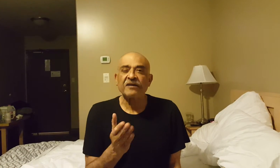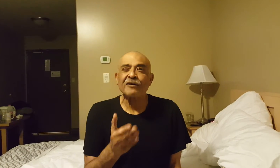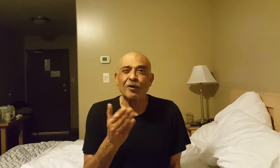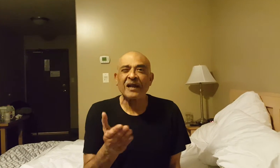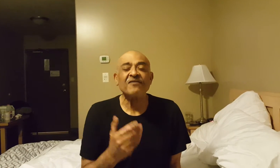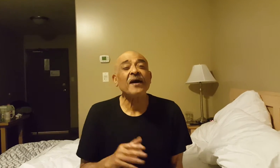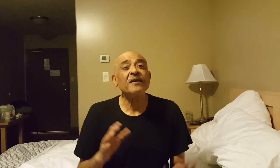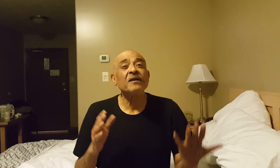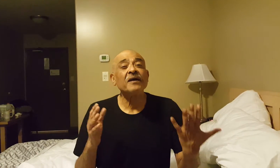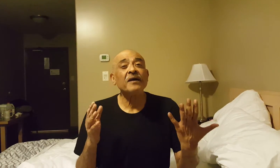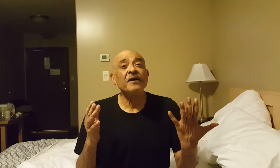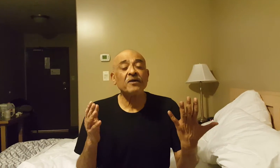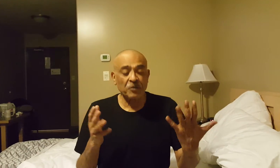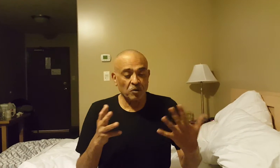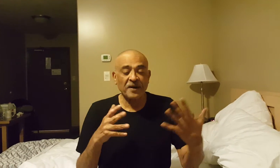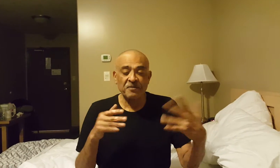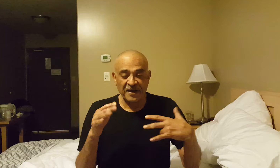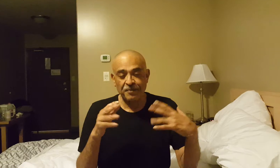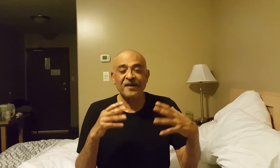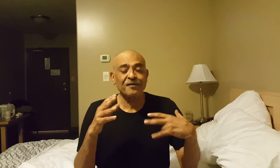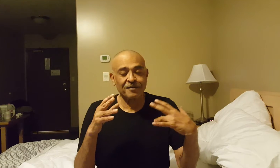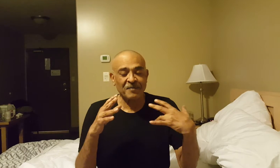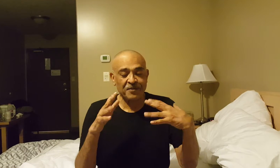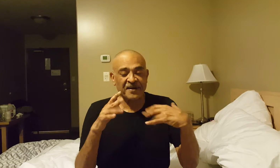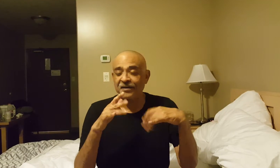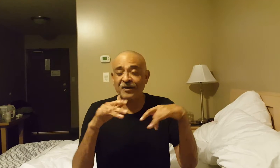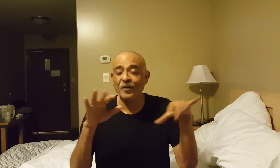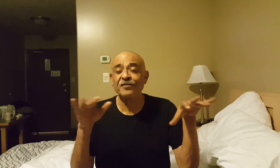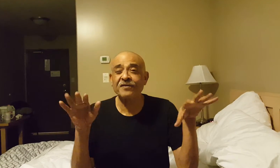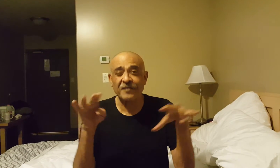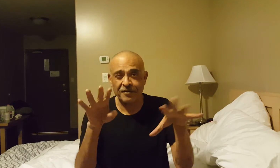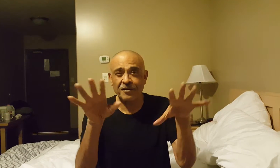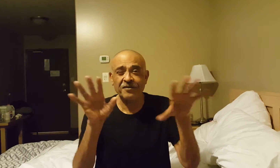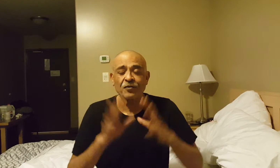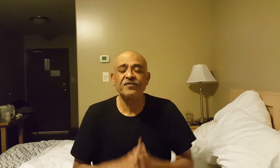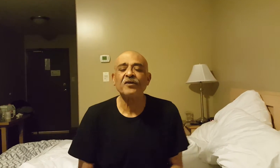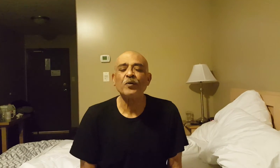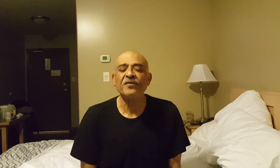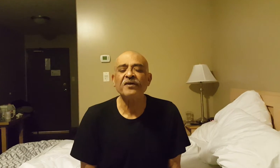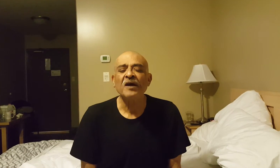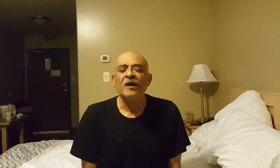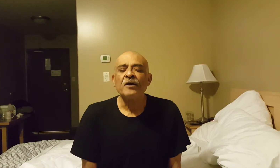dead or alive? By the mathematical equations etc associated with it